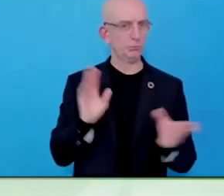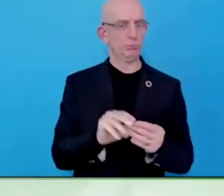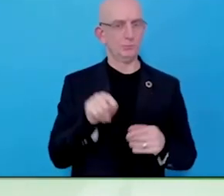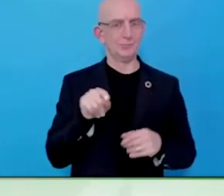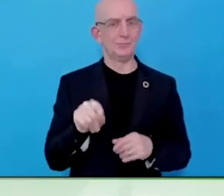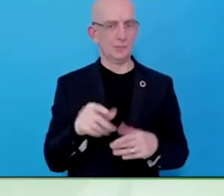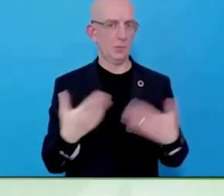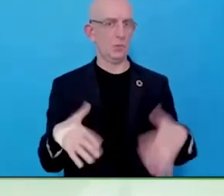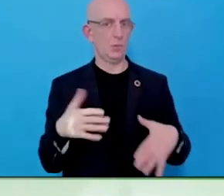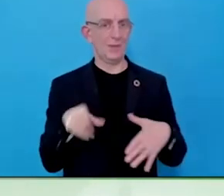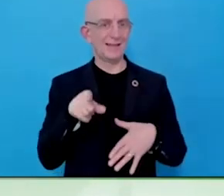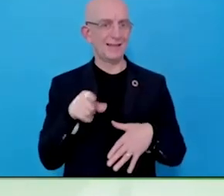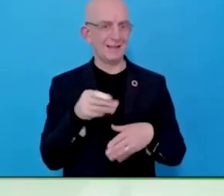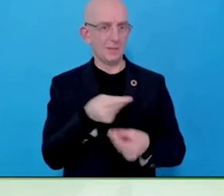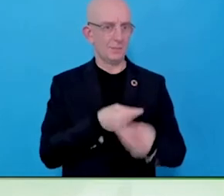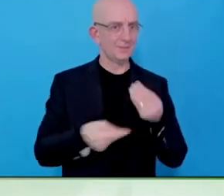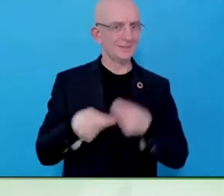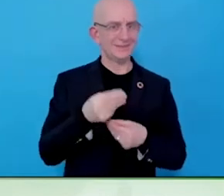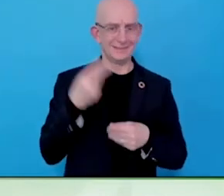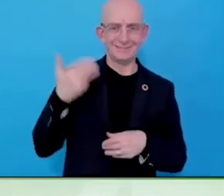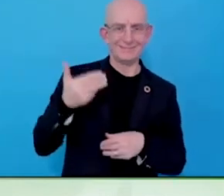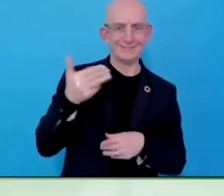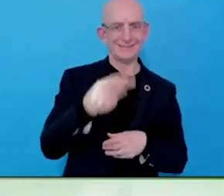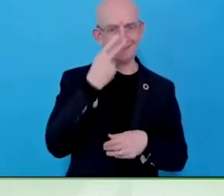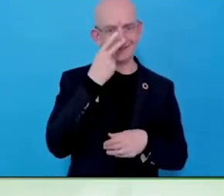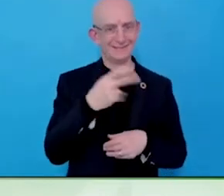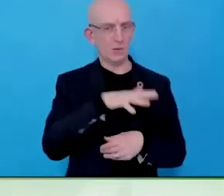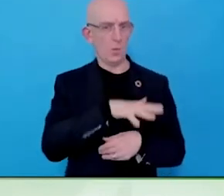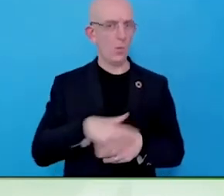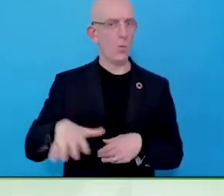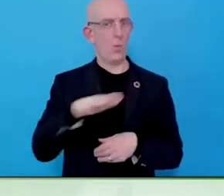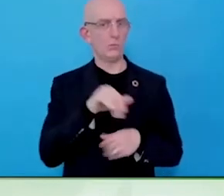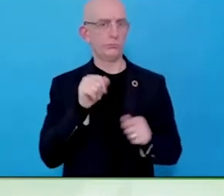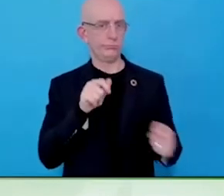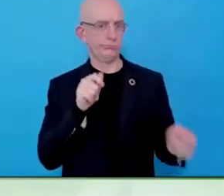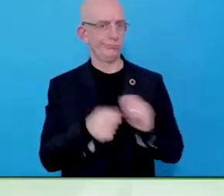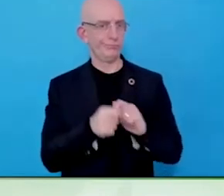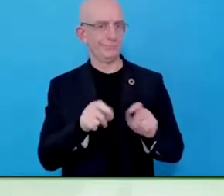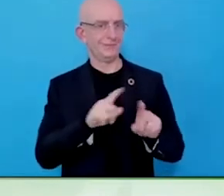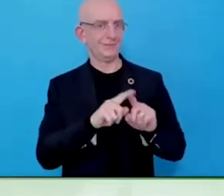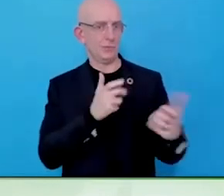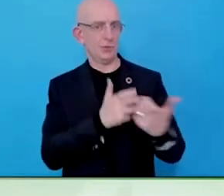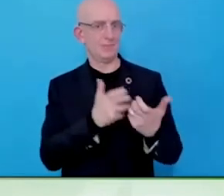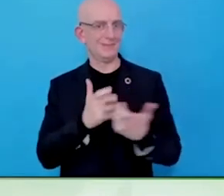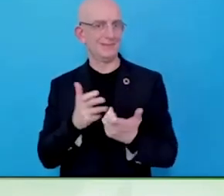GSK, GSK is the global disability confidence Council.